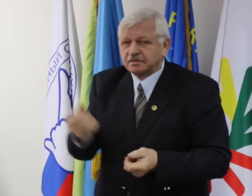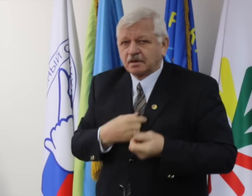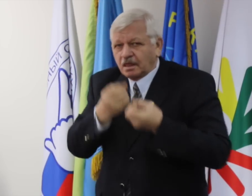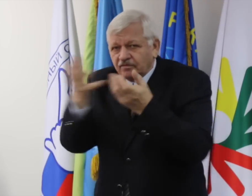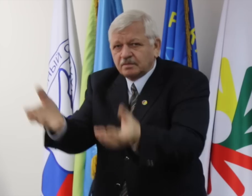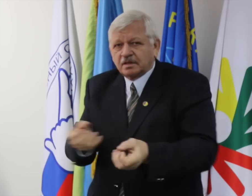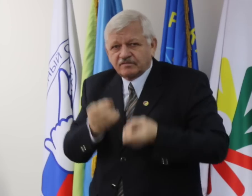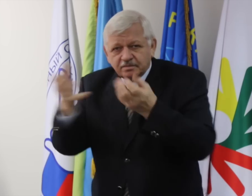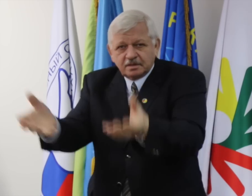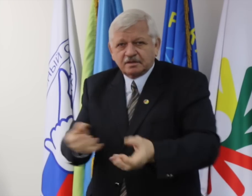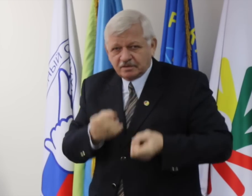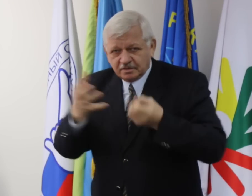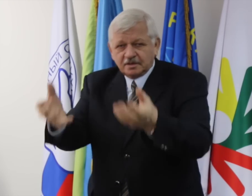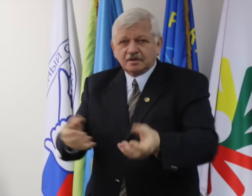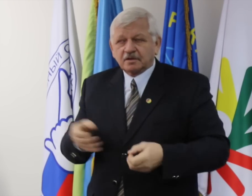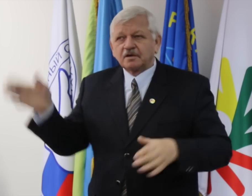I gave as much information as I could to them.